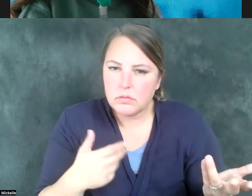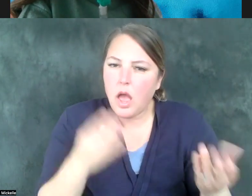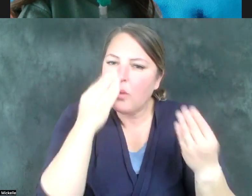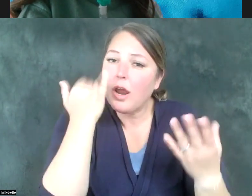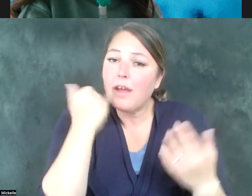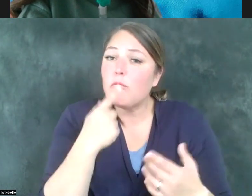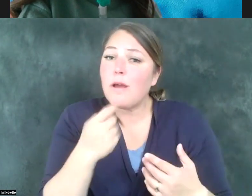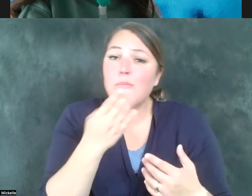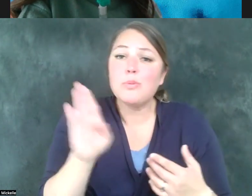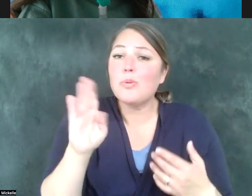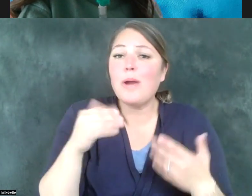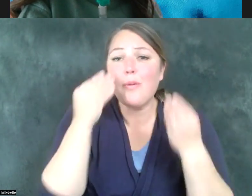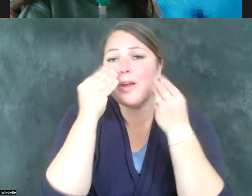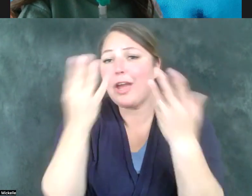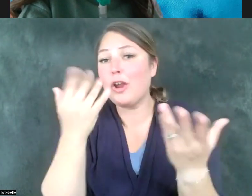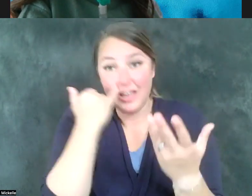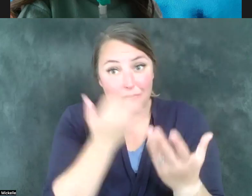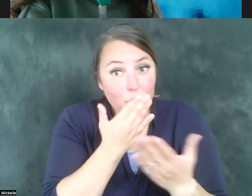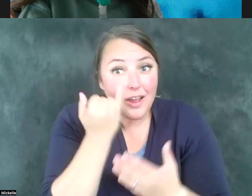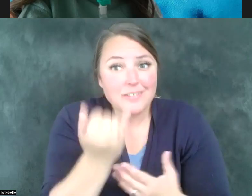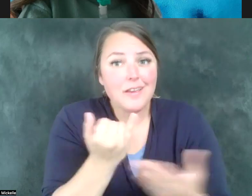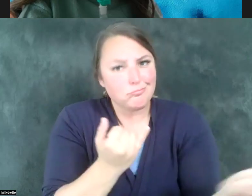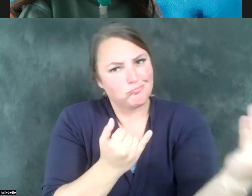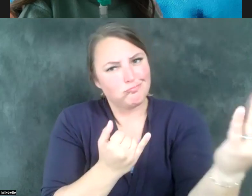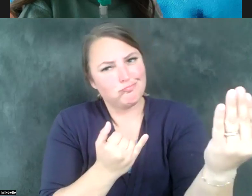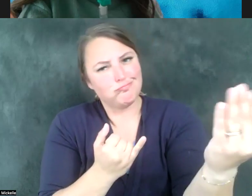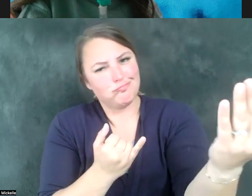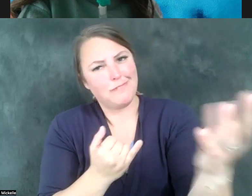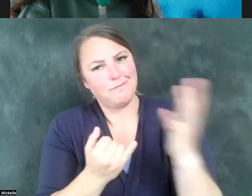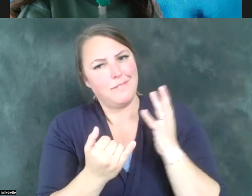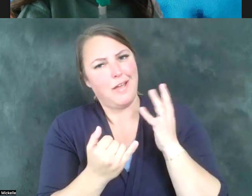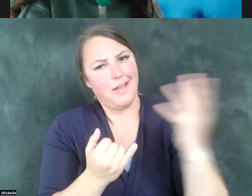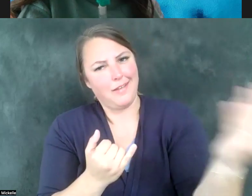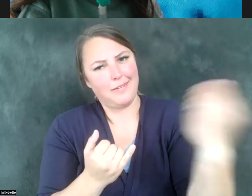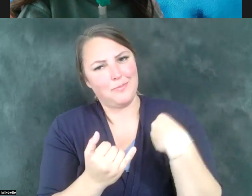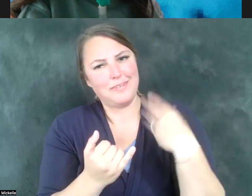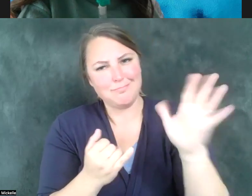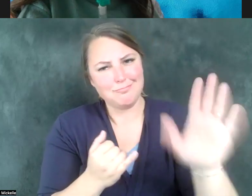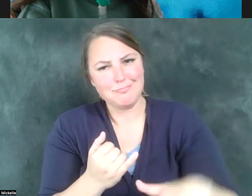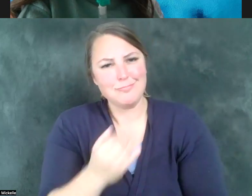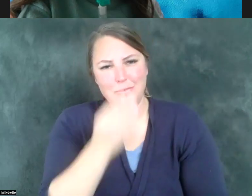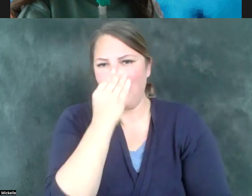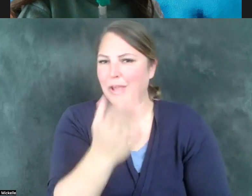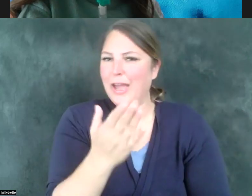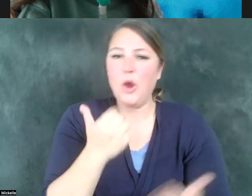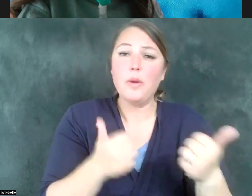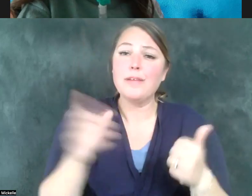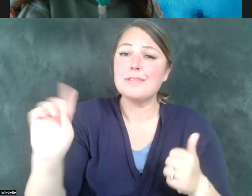idea, I want to be looking at it as governor of the state of Utah and bringing it to Utah, regardless of whether it's a Democratic or a Republican